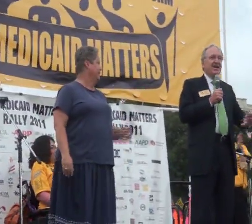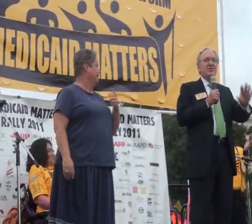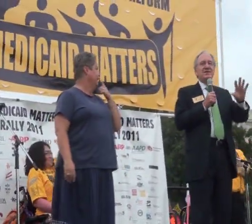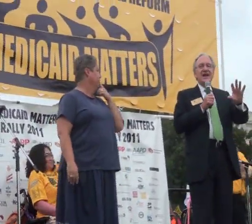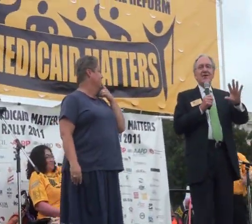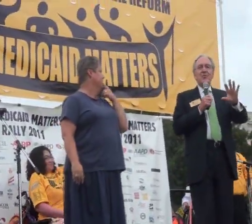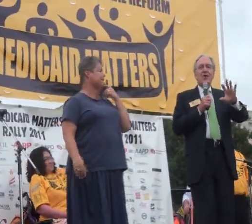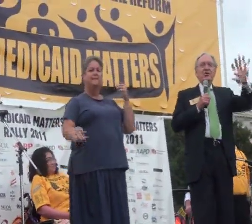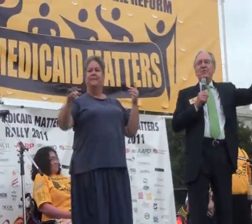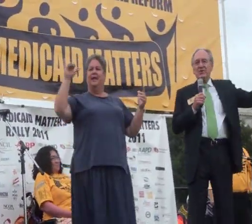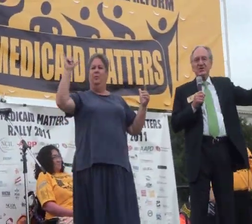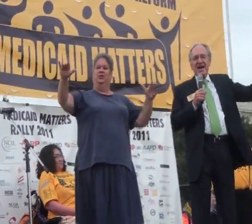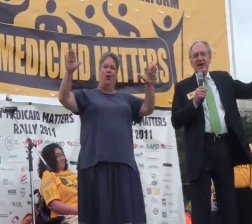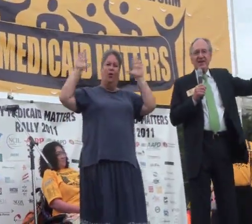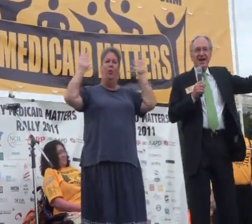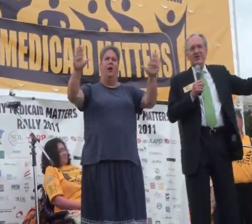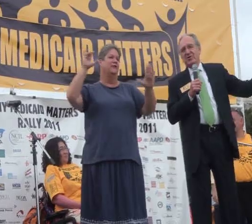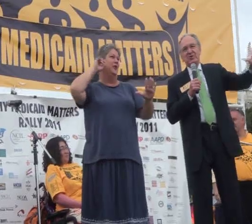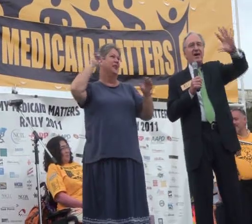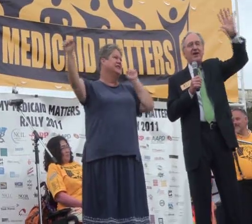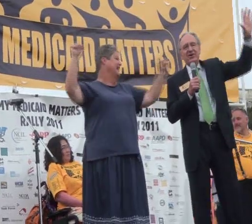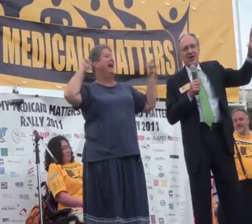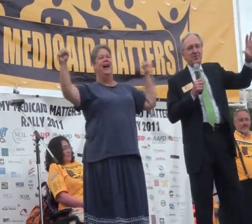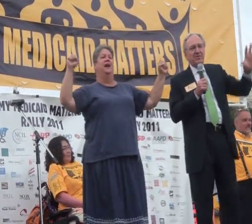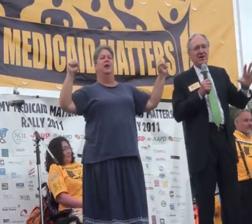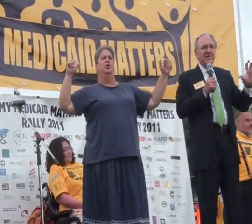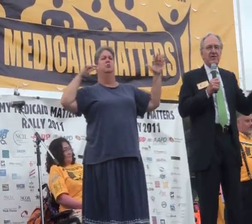That was a wonderful loud sound.